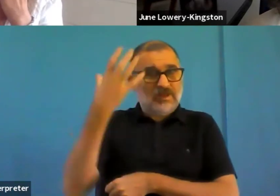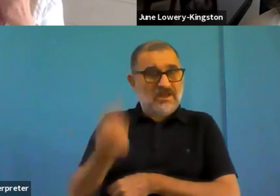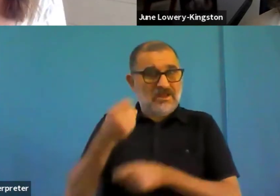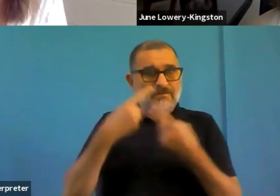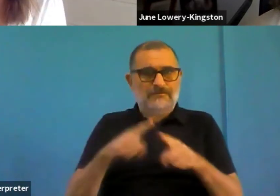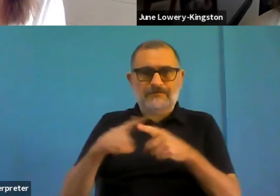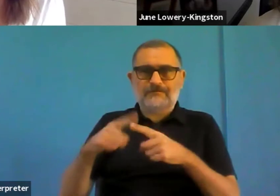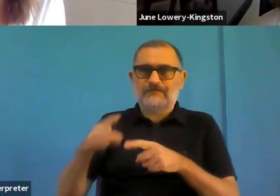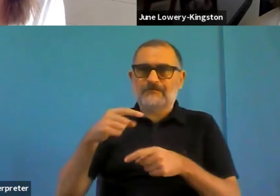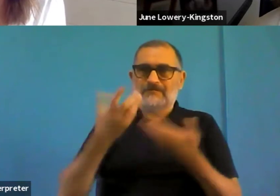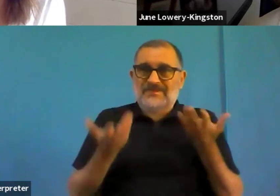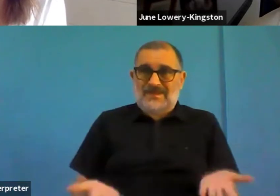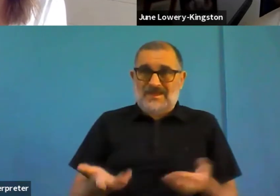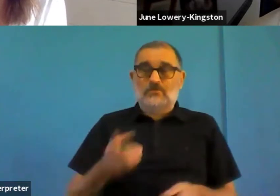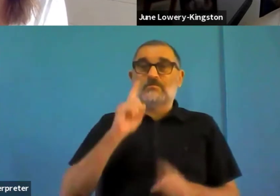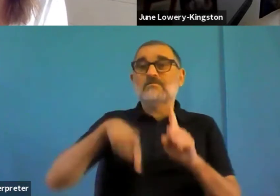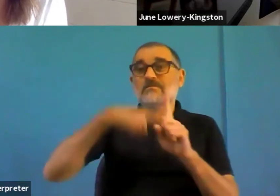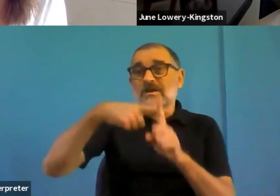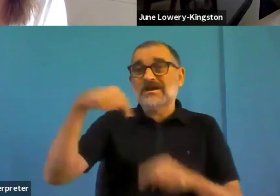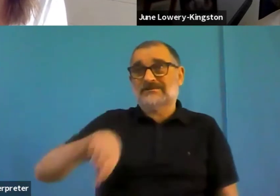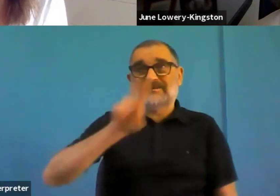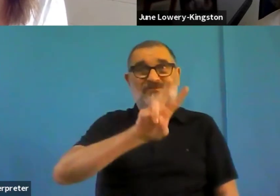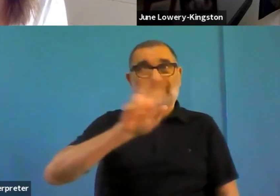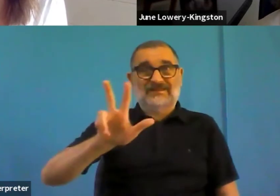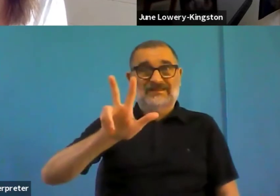at any level of public administration had to be accessible.